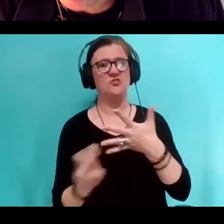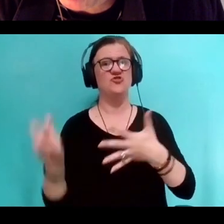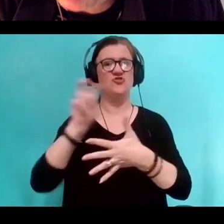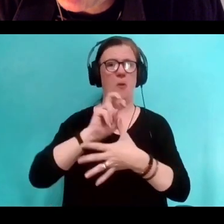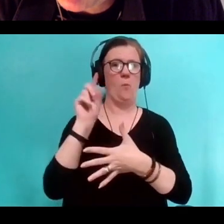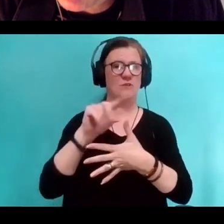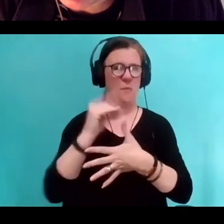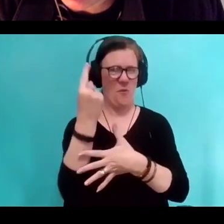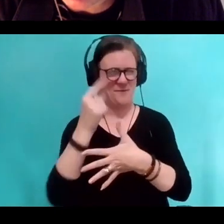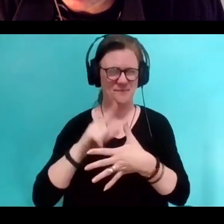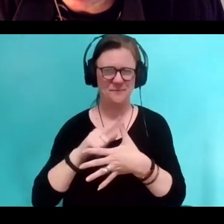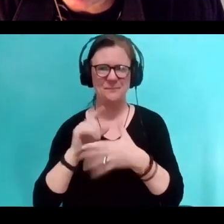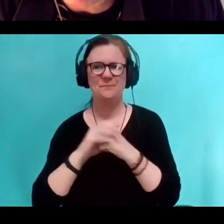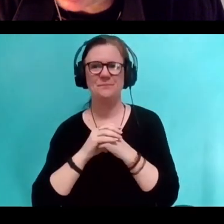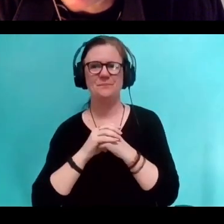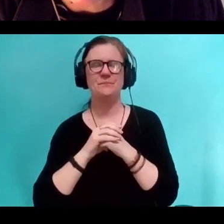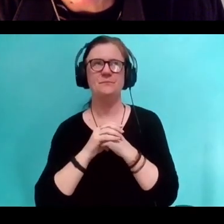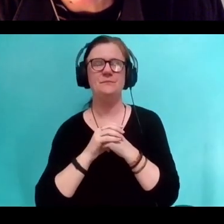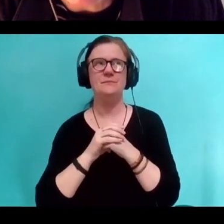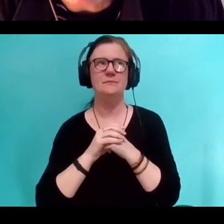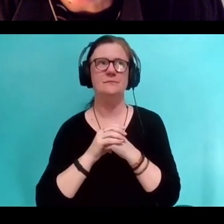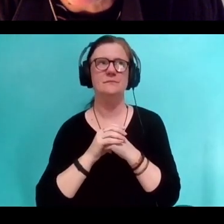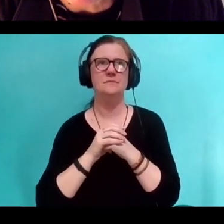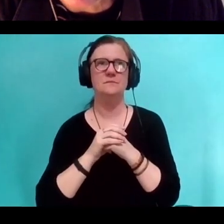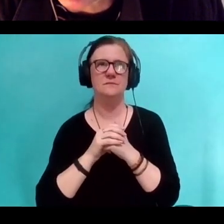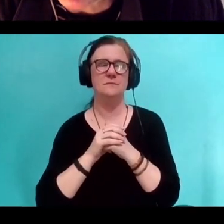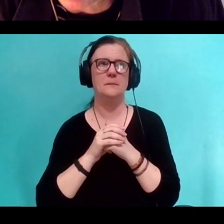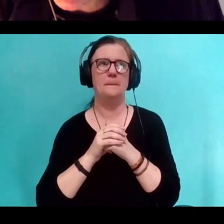which is, which I've called the speed bump question.